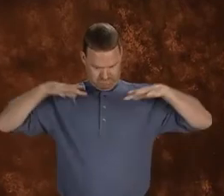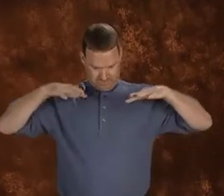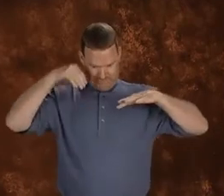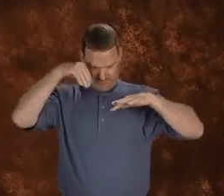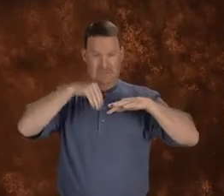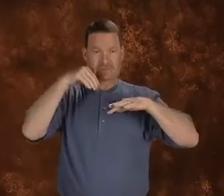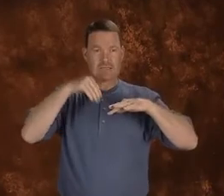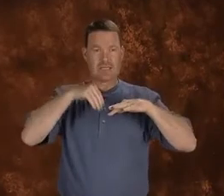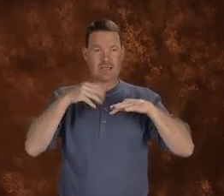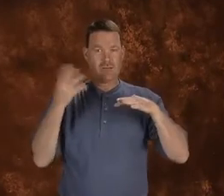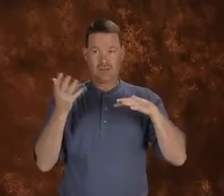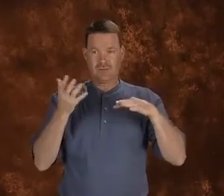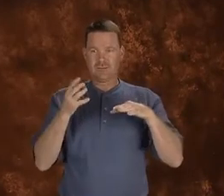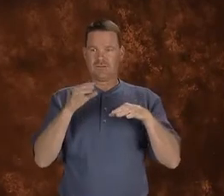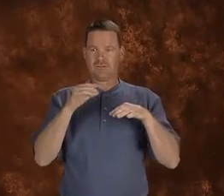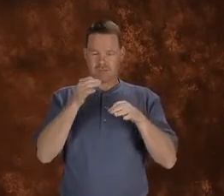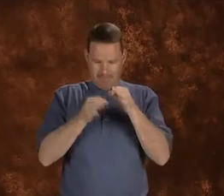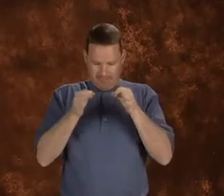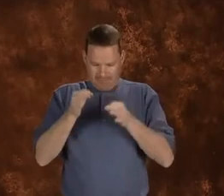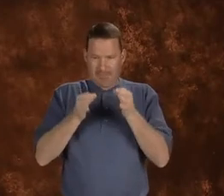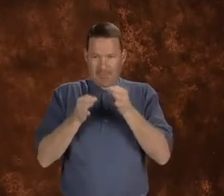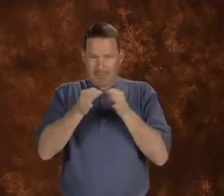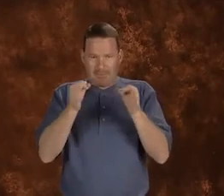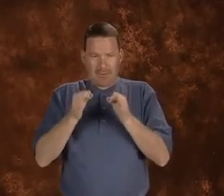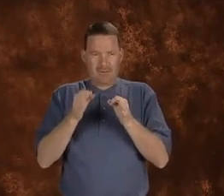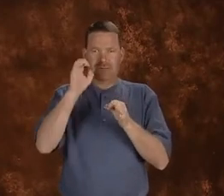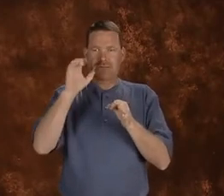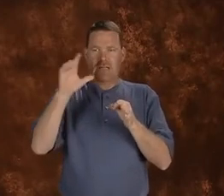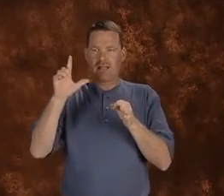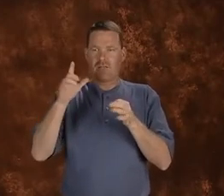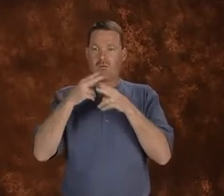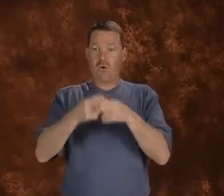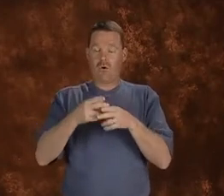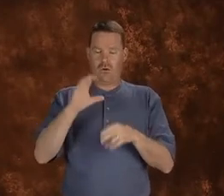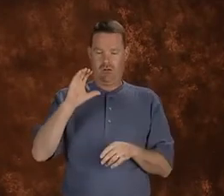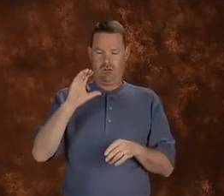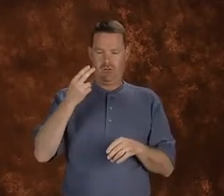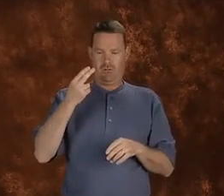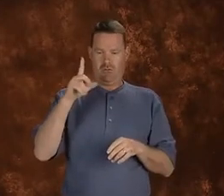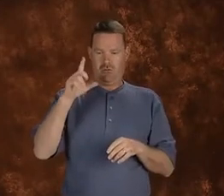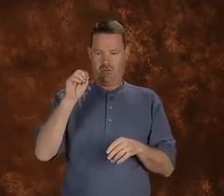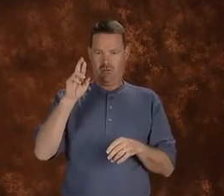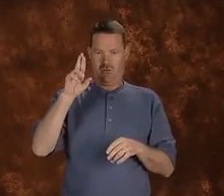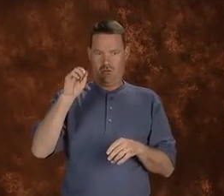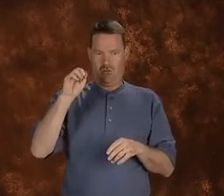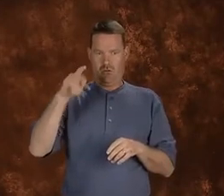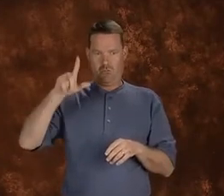If you were to look at the leaf through a microscope, you would see a bunch of cells called